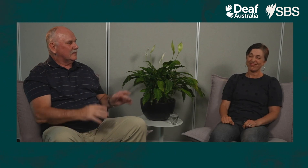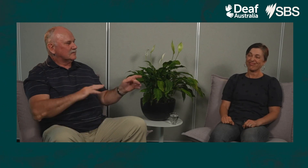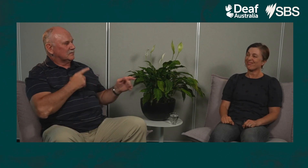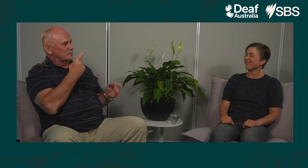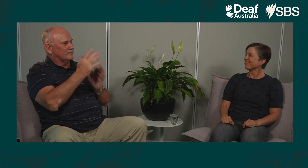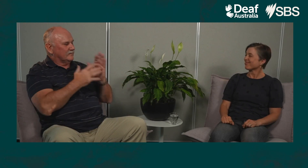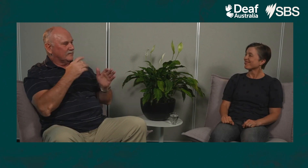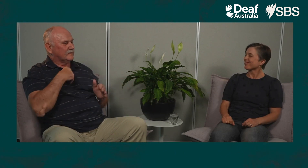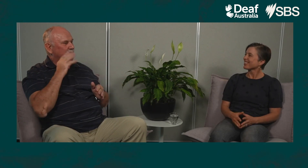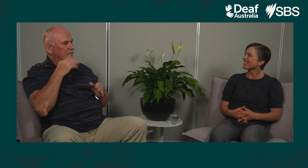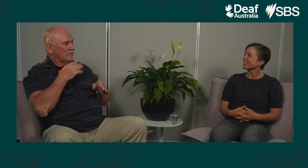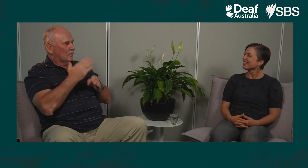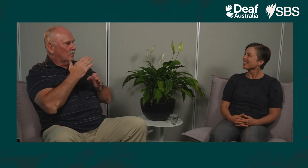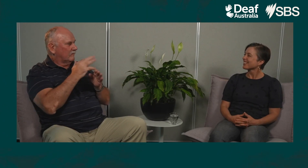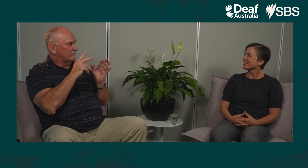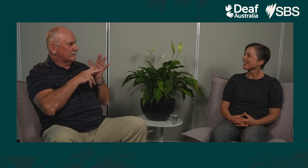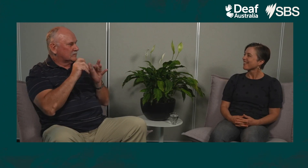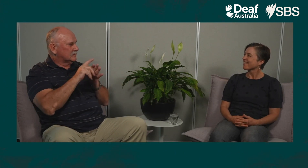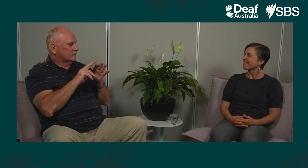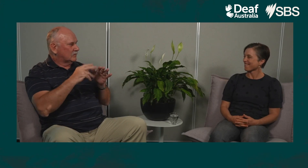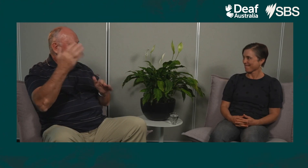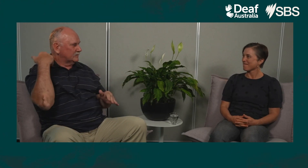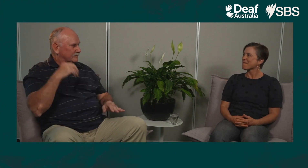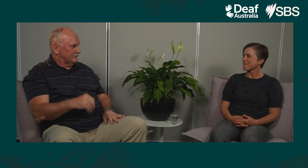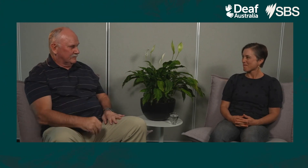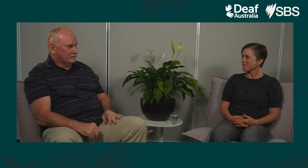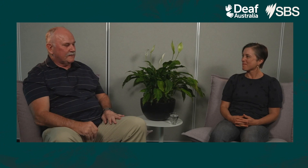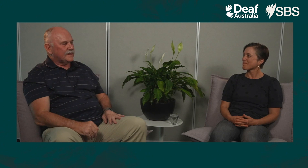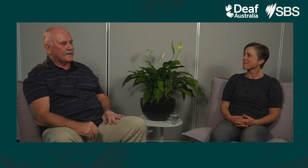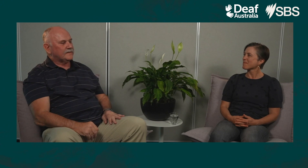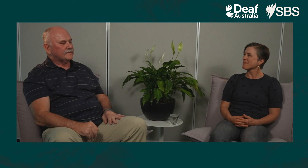It reminds me of a story when I was working at Vic Deaf quite a number of years ago,